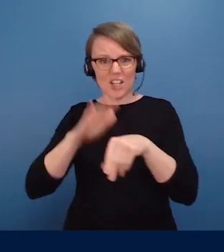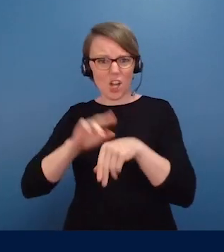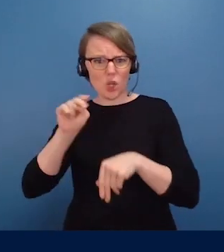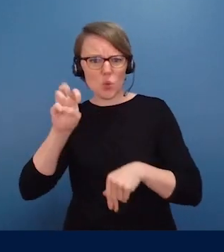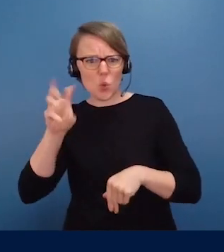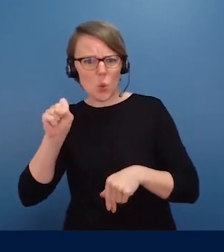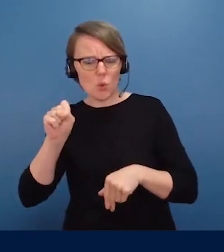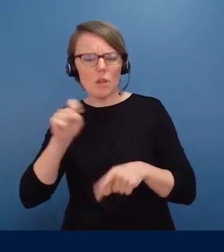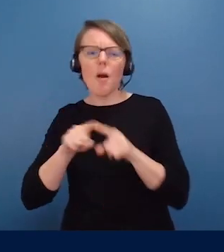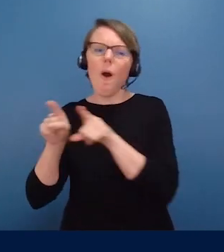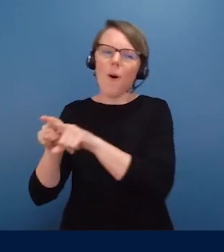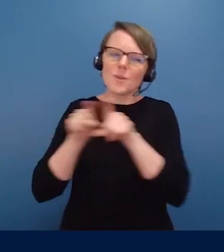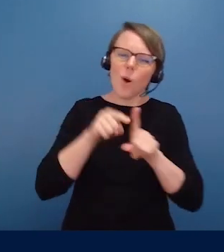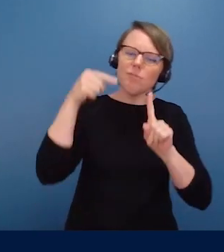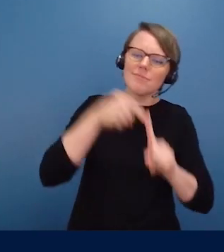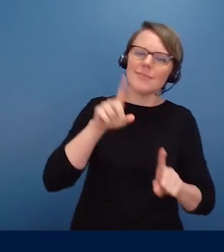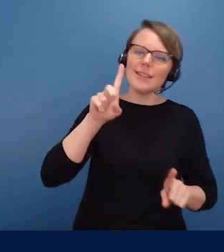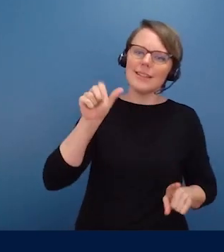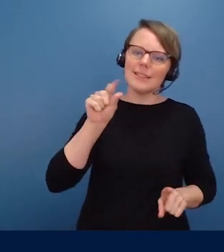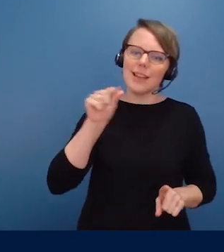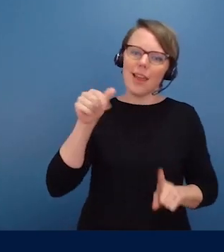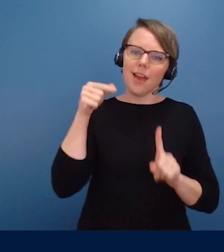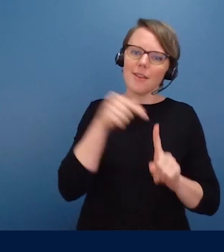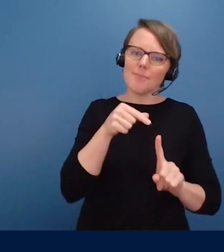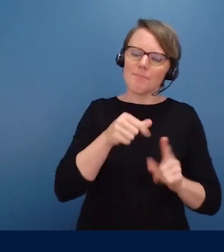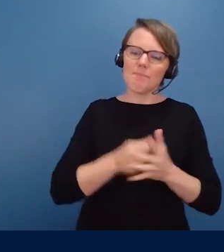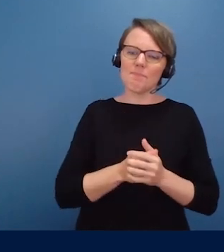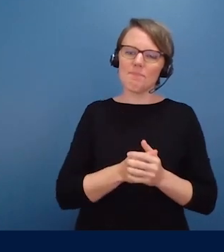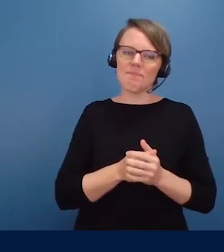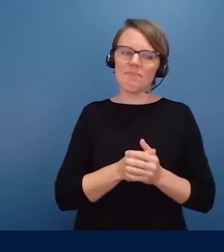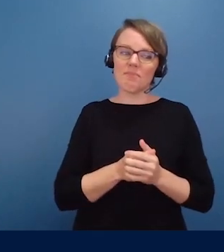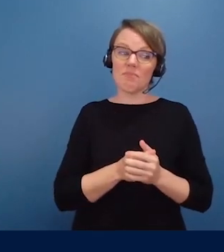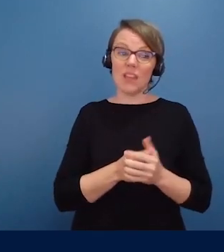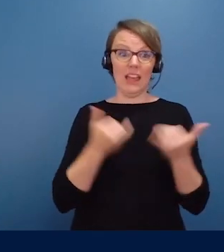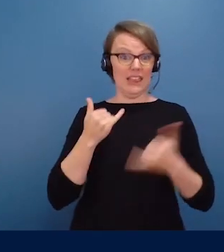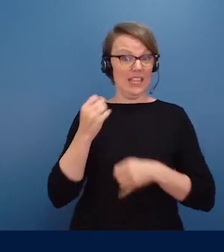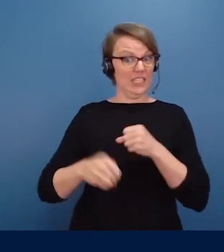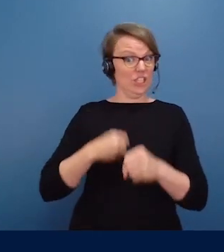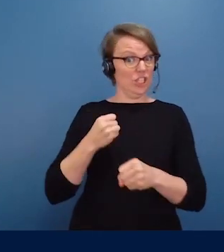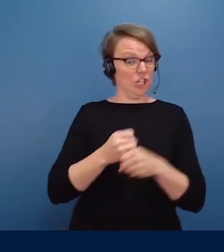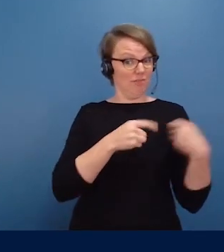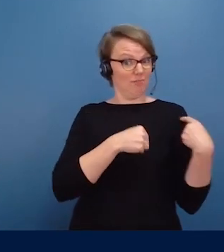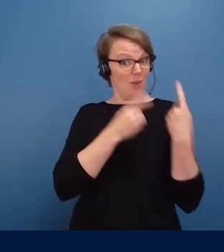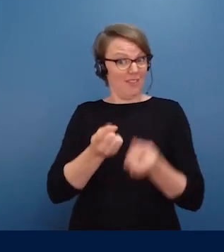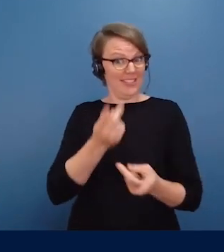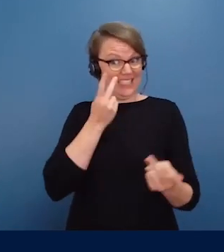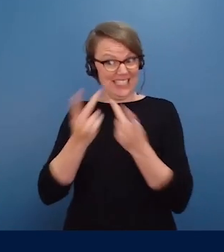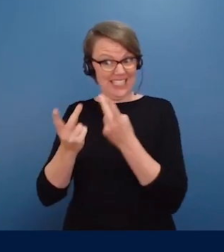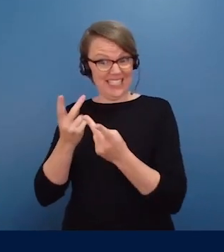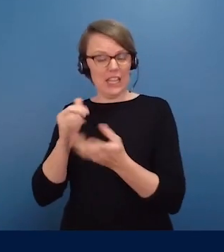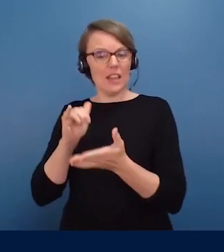but by what data is telling us as well. What we've seen this year is that job losses